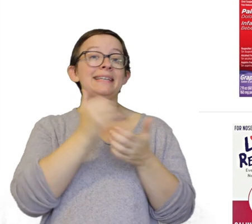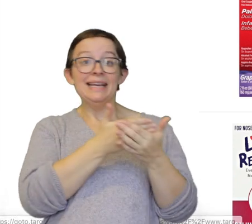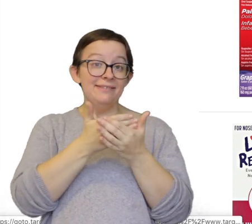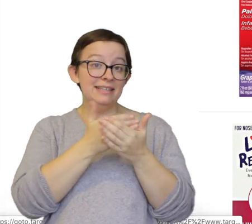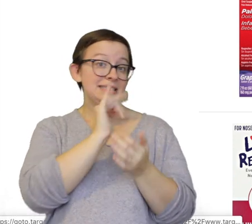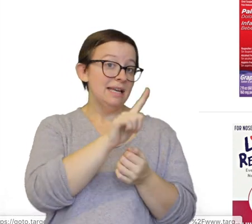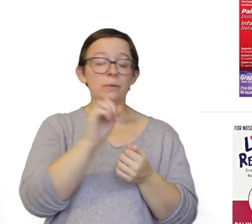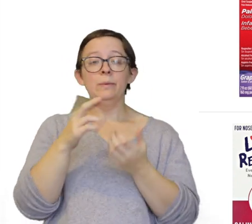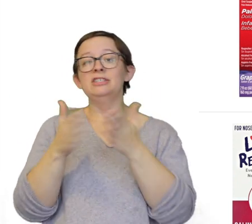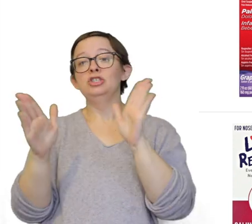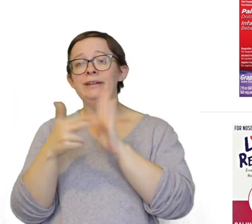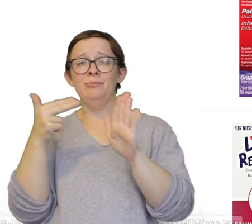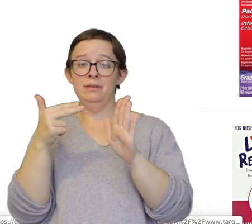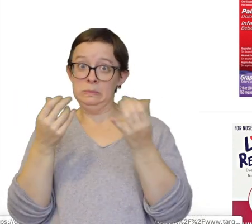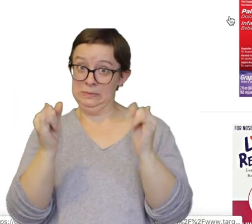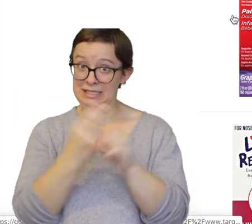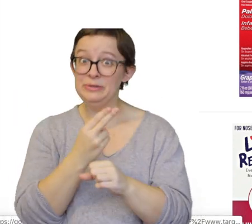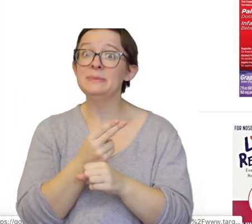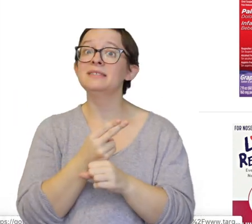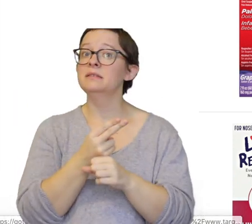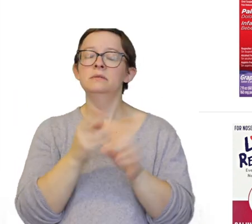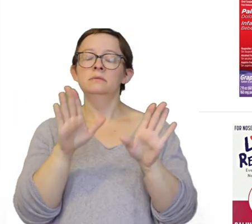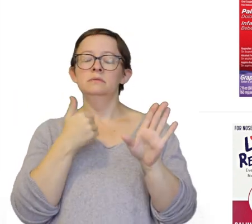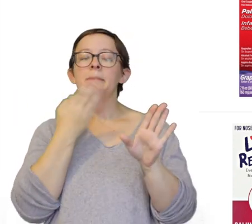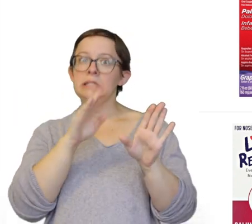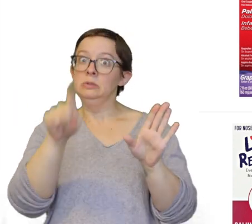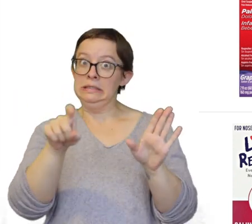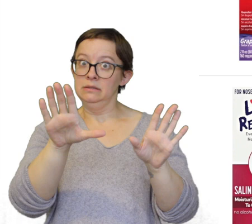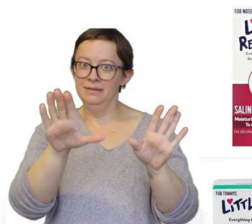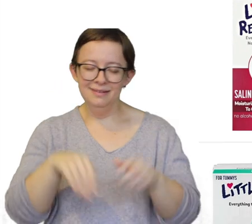or the generic brand. Believe me, we still use it . Oh my gosh you need it.